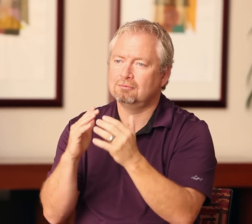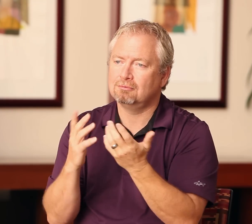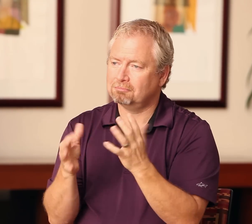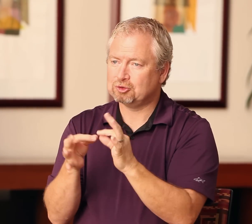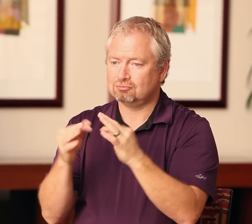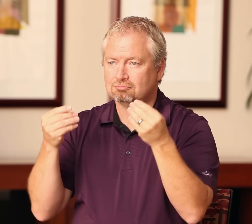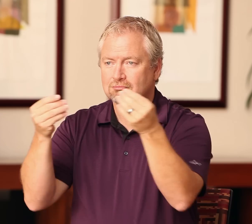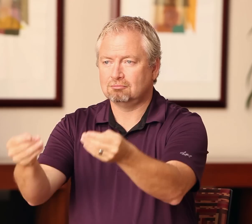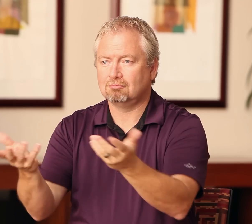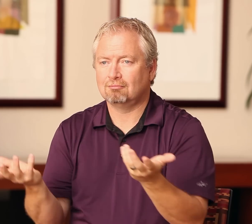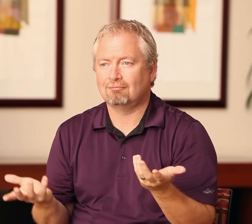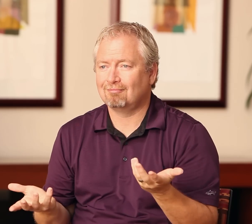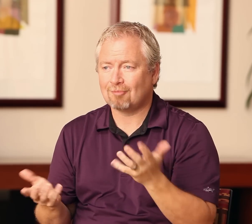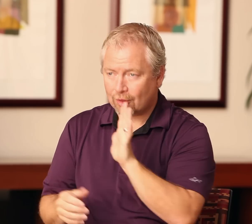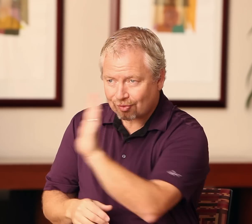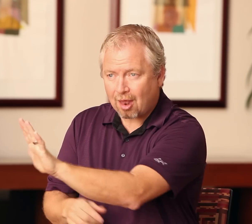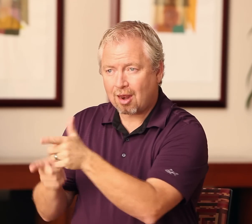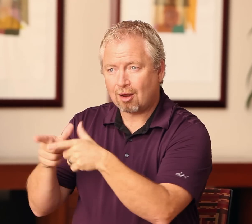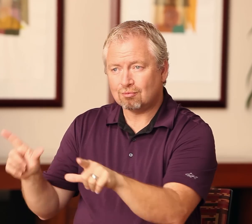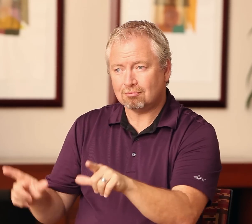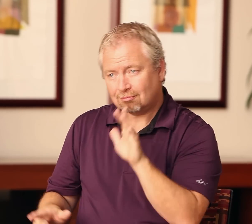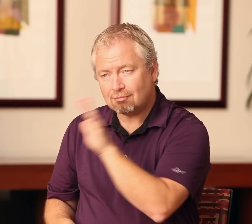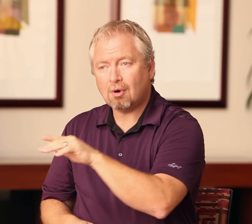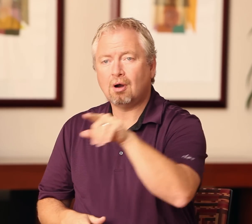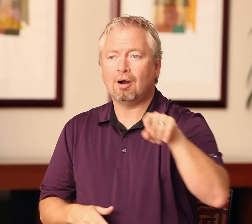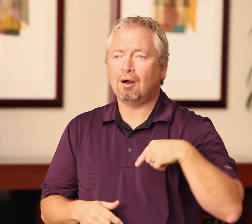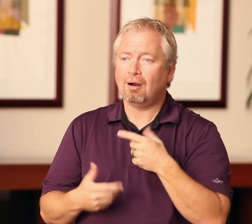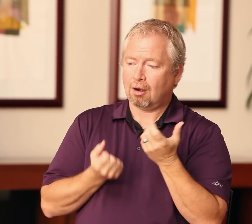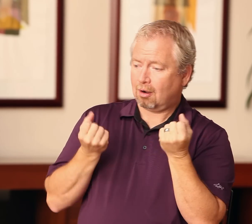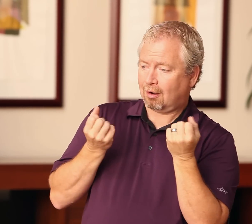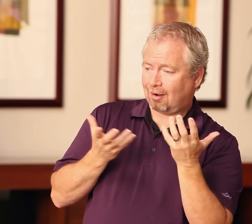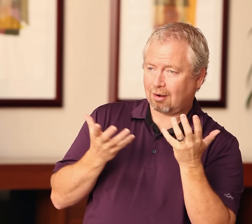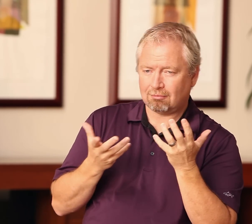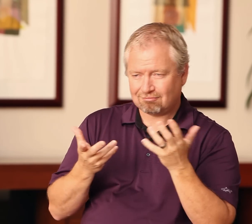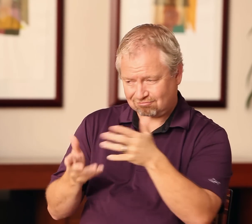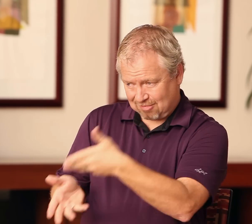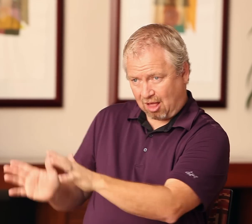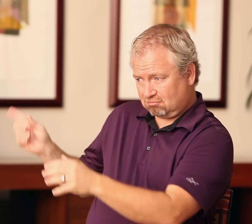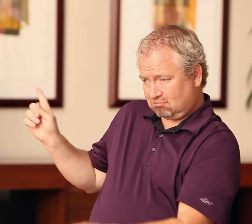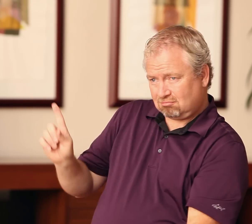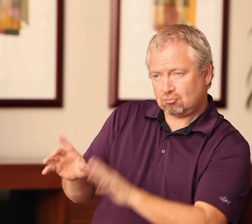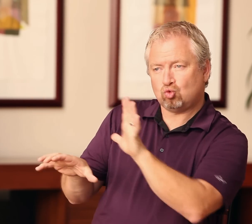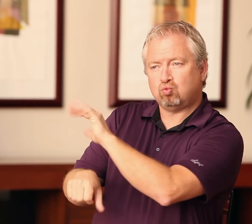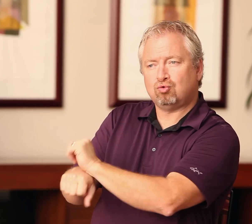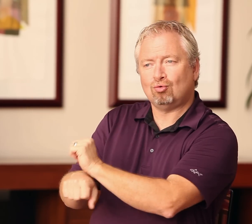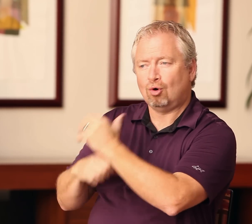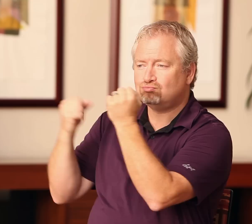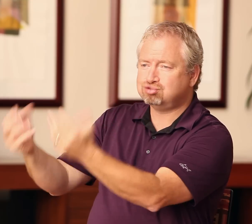Share the message that it will ensure equivalent messages. It's about deaf people’s language. Hearing interpreters can do their thing, and let the CDIs do theirs.